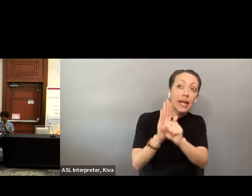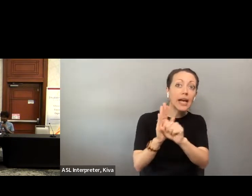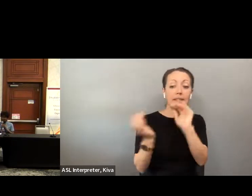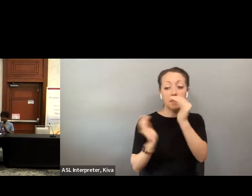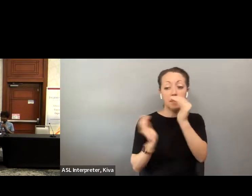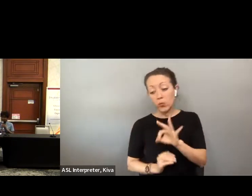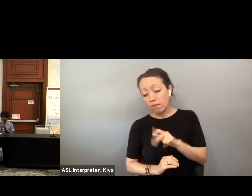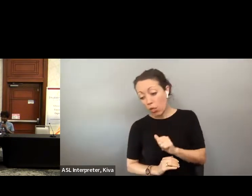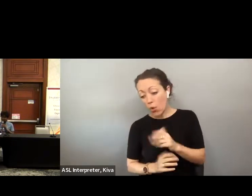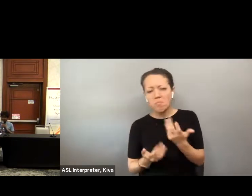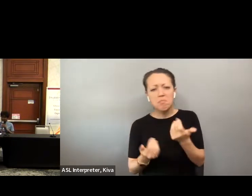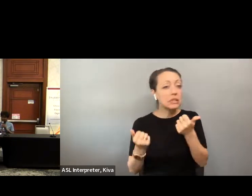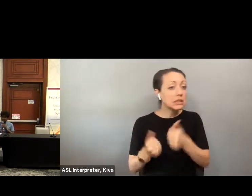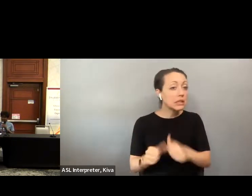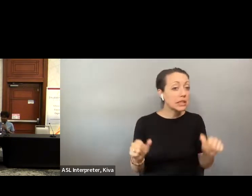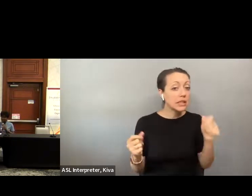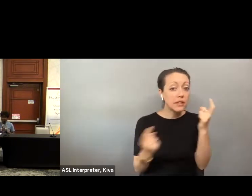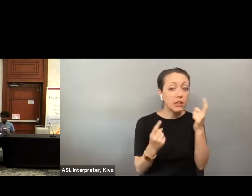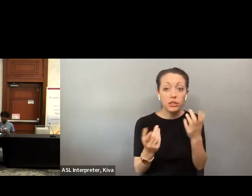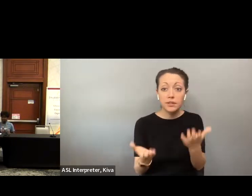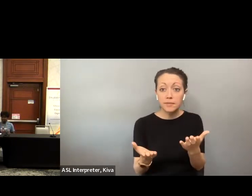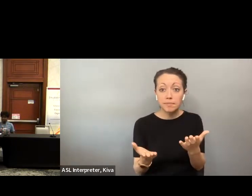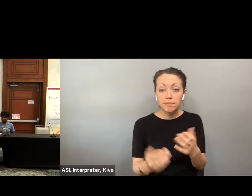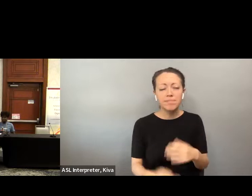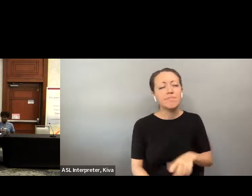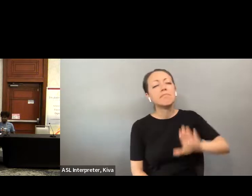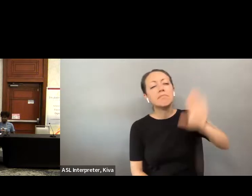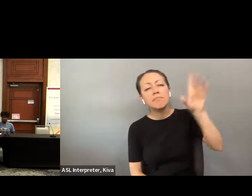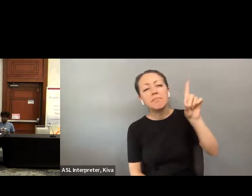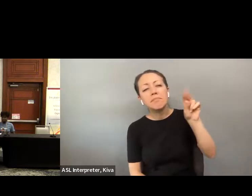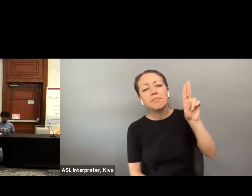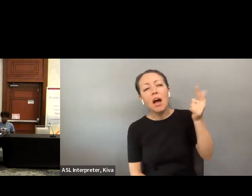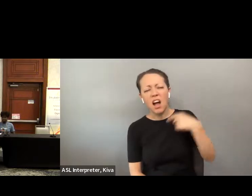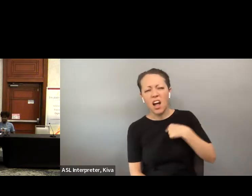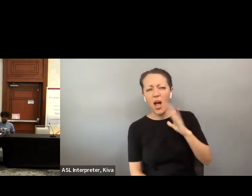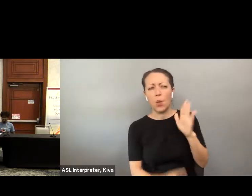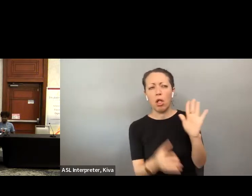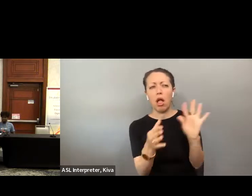about the differences between the accessible vote by mail , processes in different states and how that can be We're complaining that that might be not secure implanted within